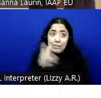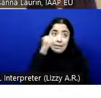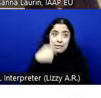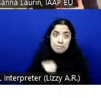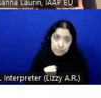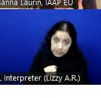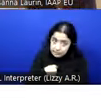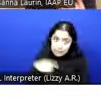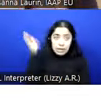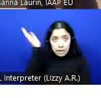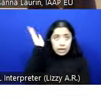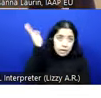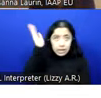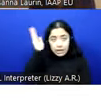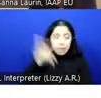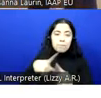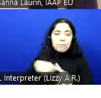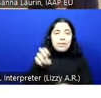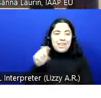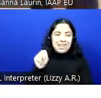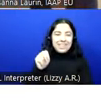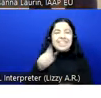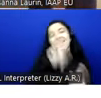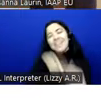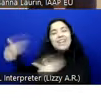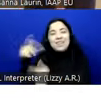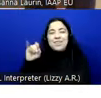about the EN. Now you have another voice doing this. Loïc, the floor is yours.